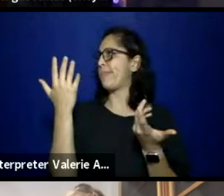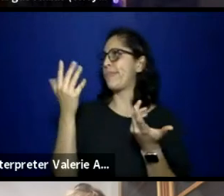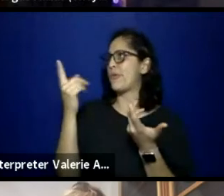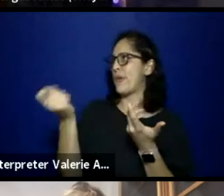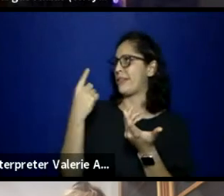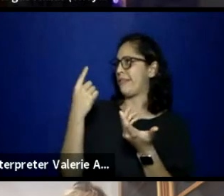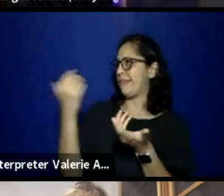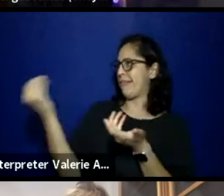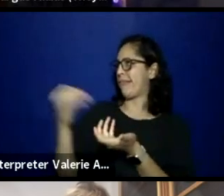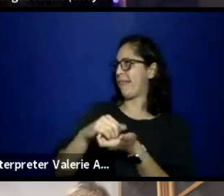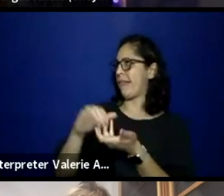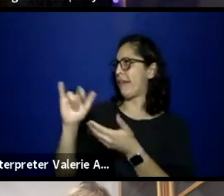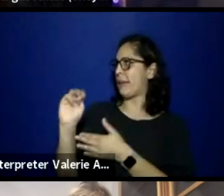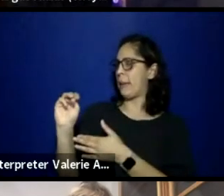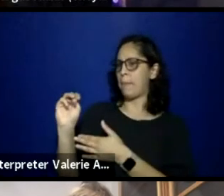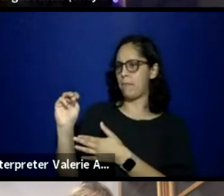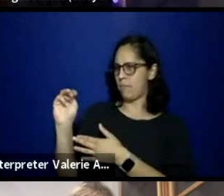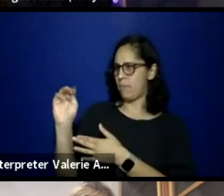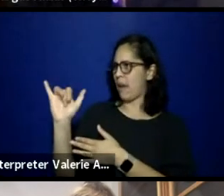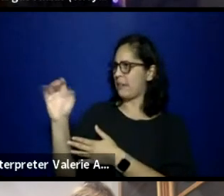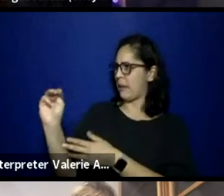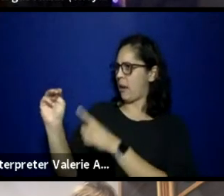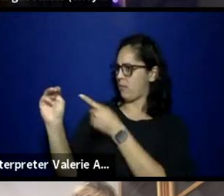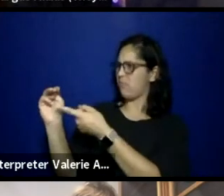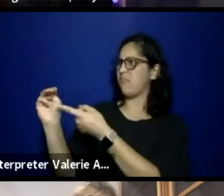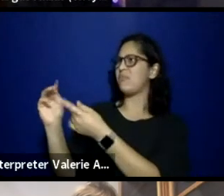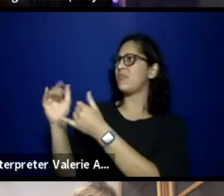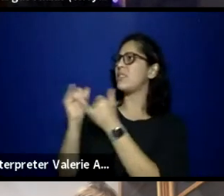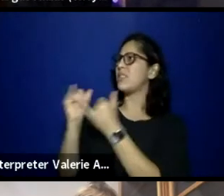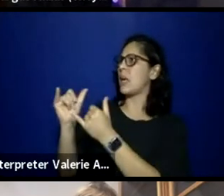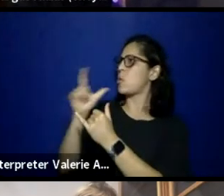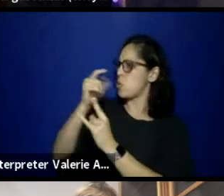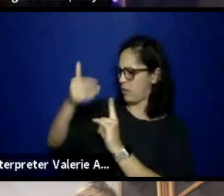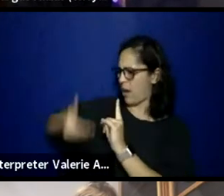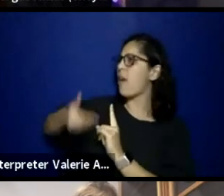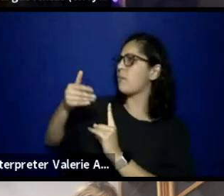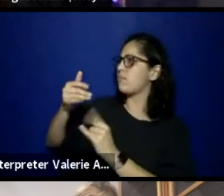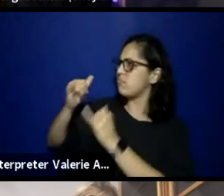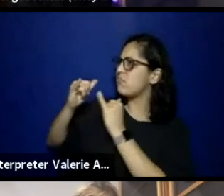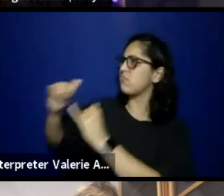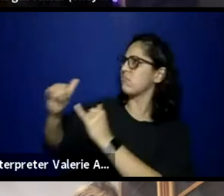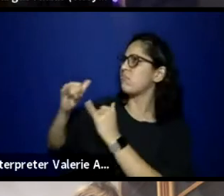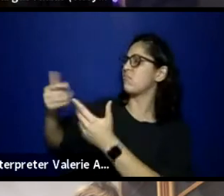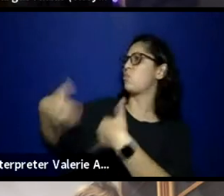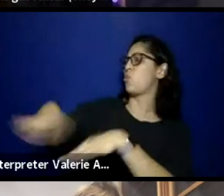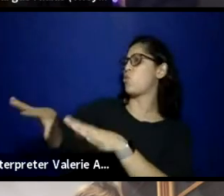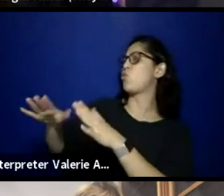ITM is me. ITM is an opportunity for someone